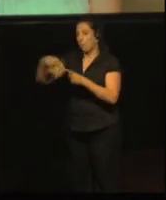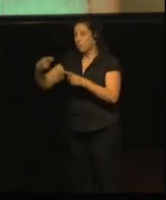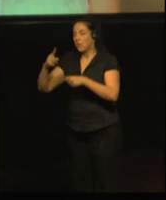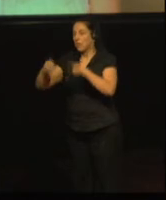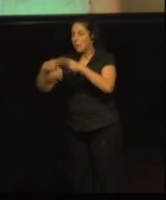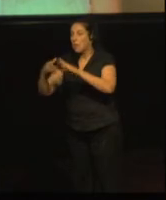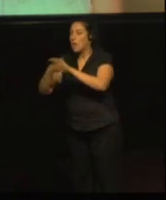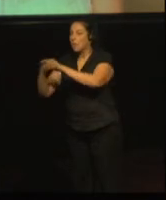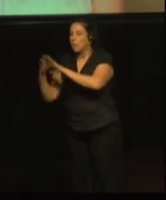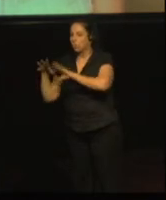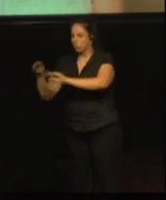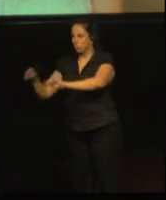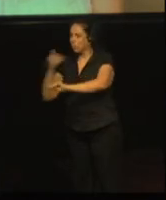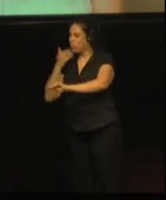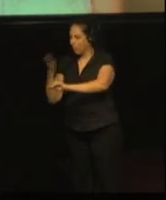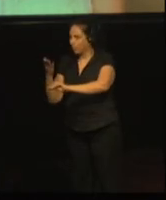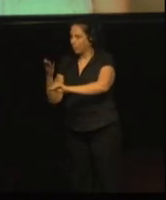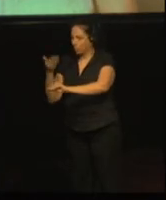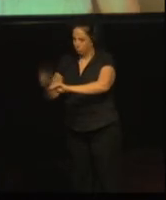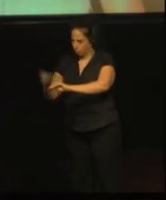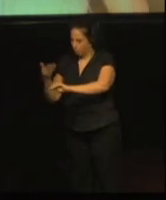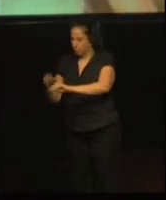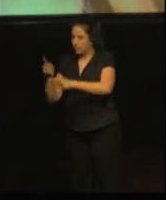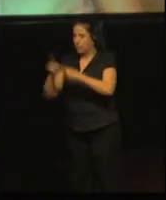‘Yes’, ‘no’, ‘unknown’.